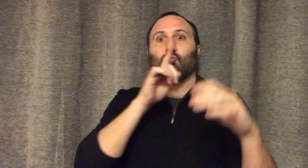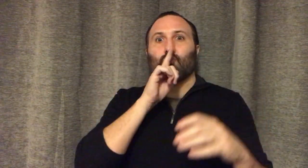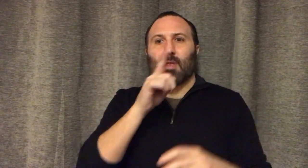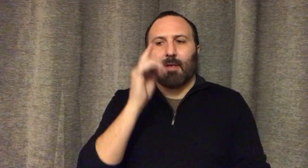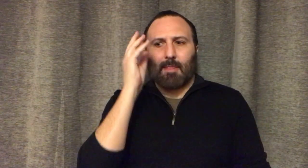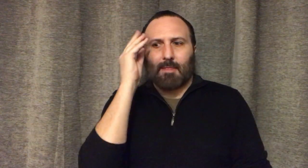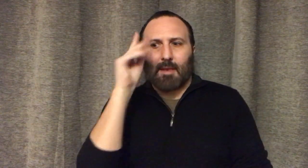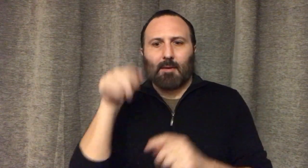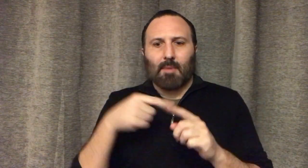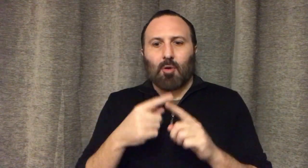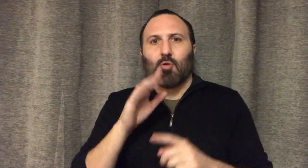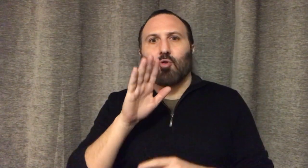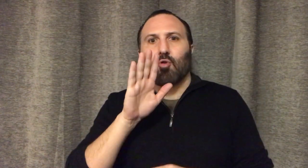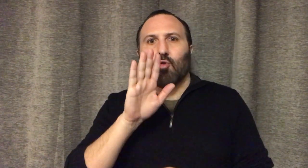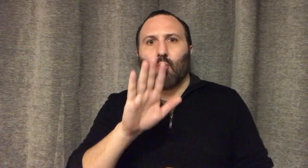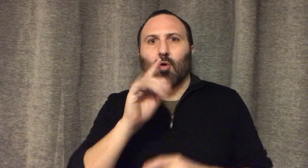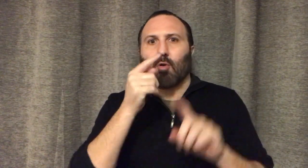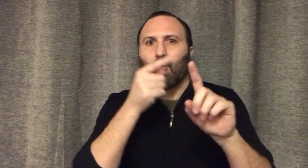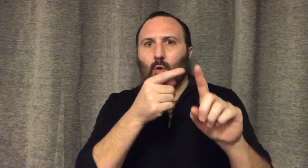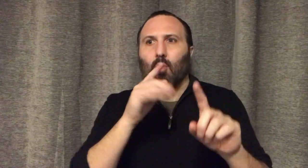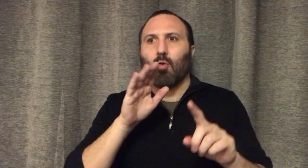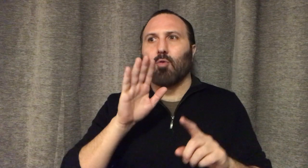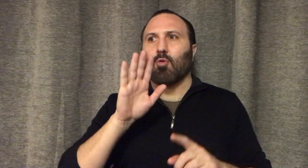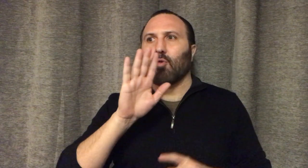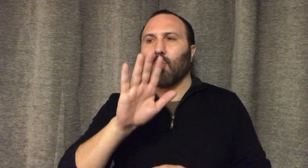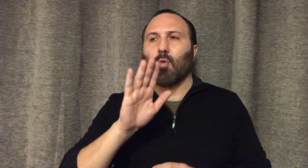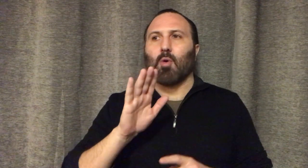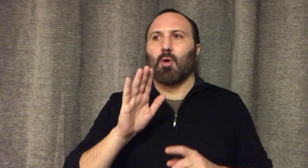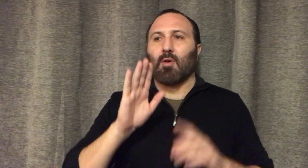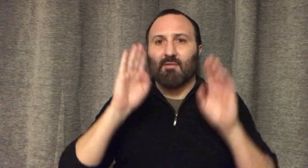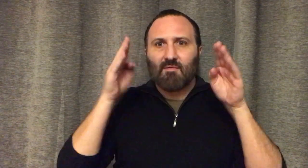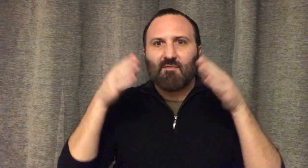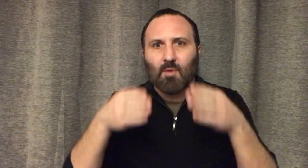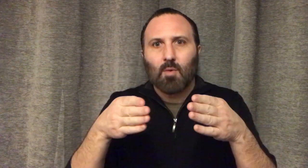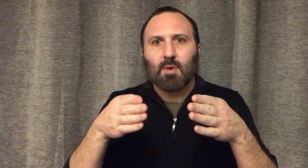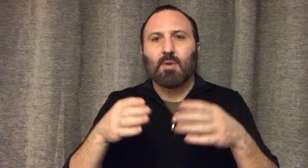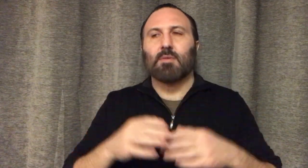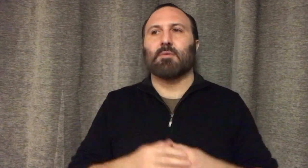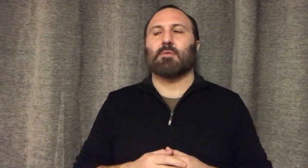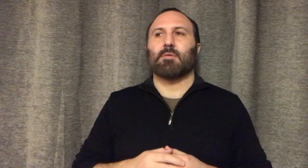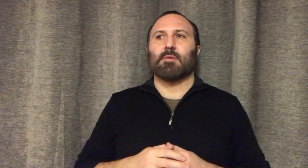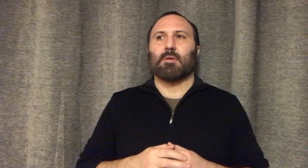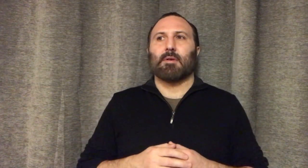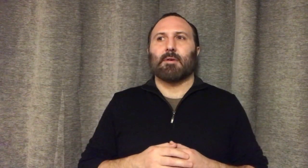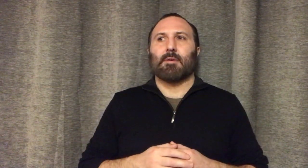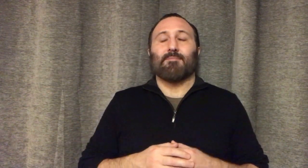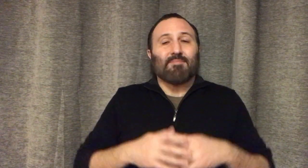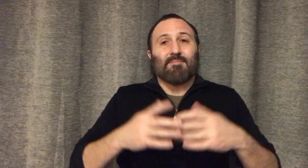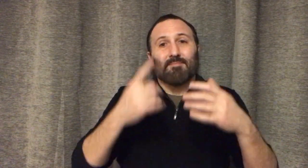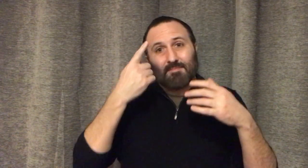Think what goals and what kind of focus you would like to accomplish.